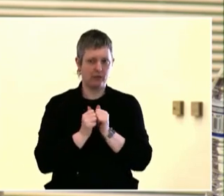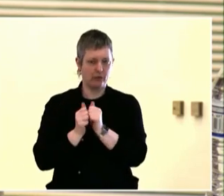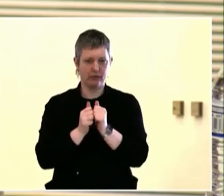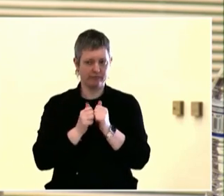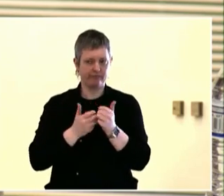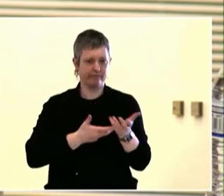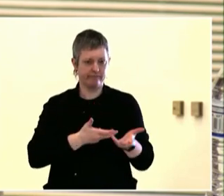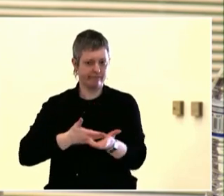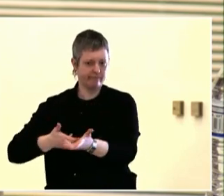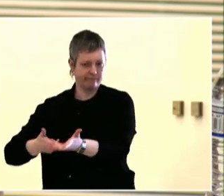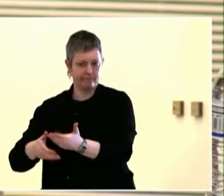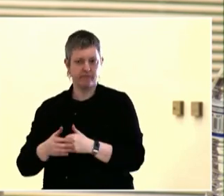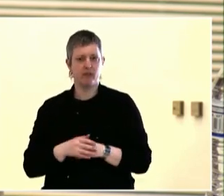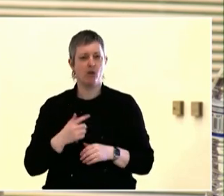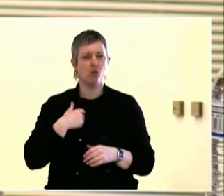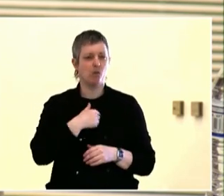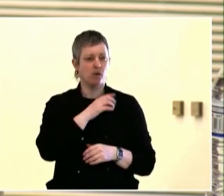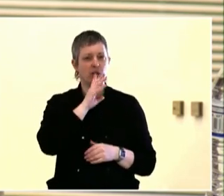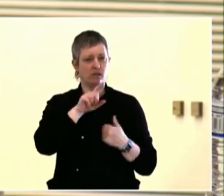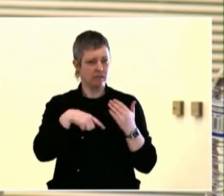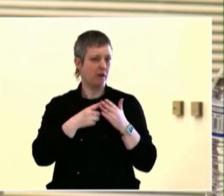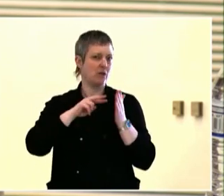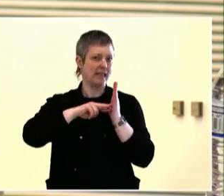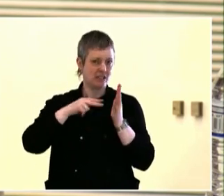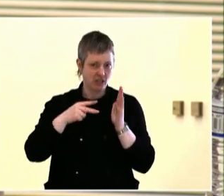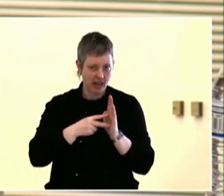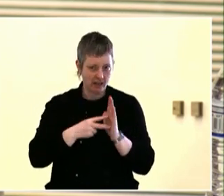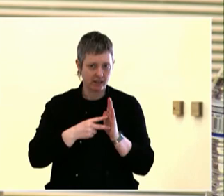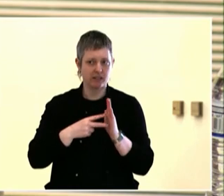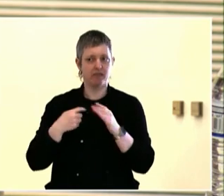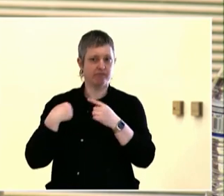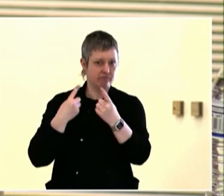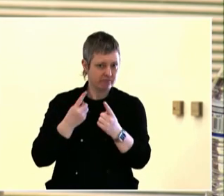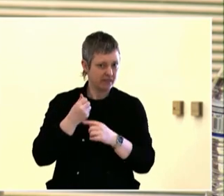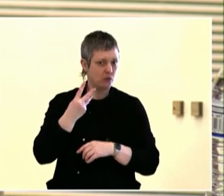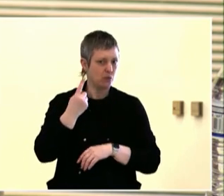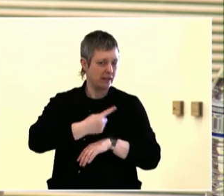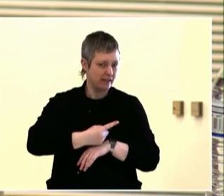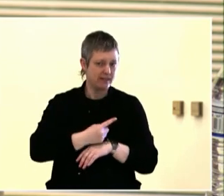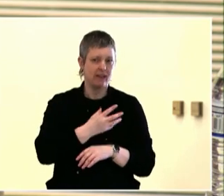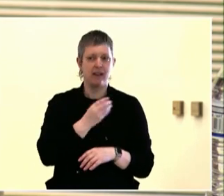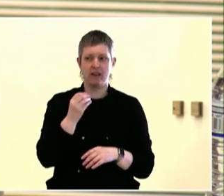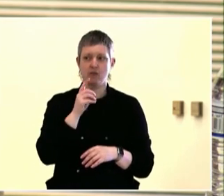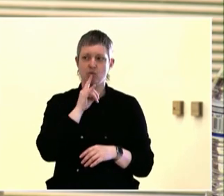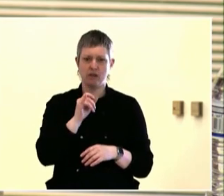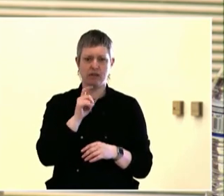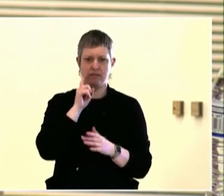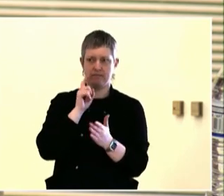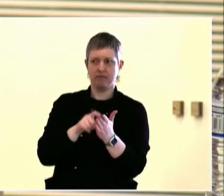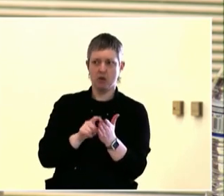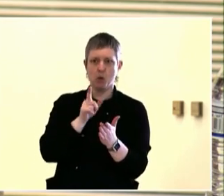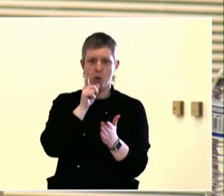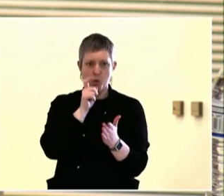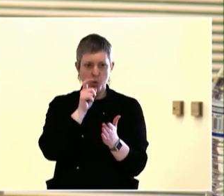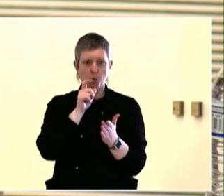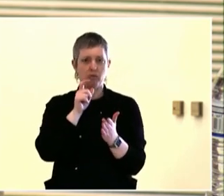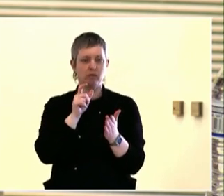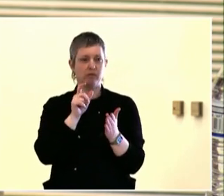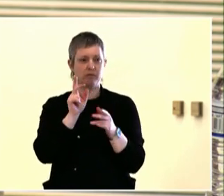see, if I'm imagining a brighter future, is really this sort of letting go of what is and embracing what can be.